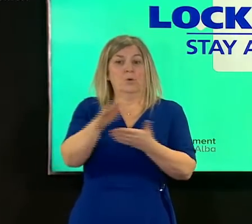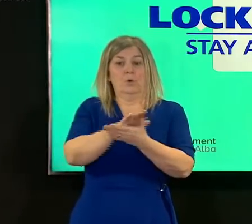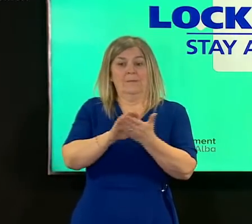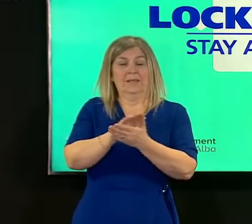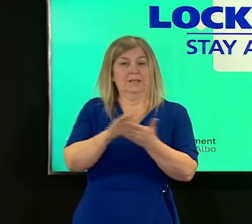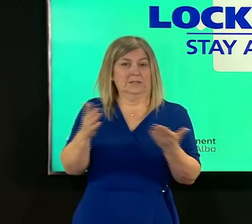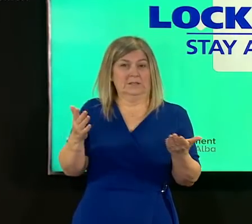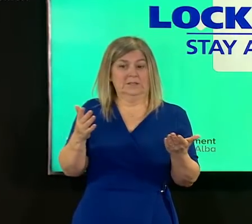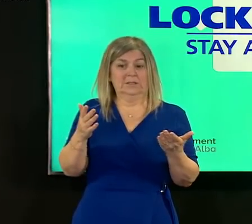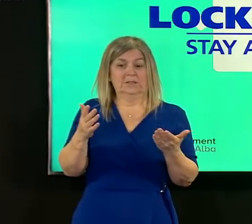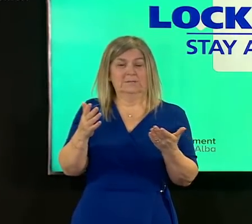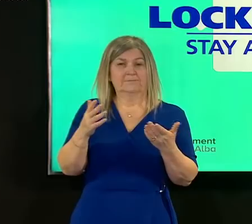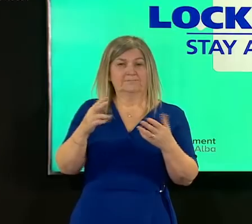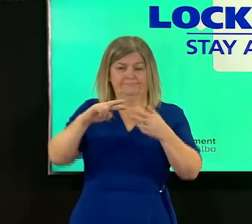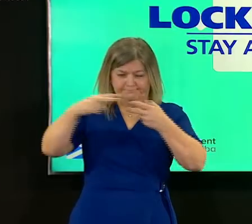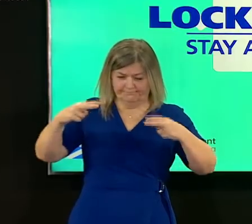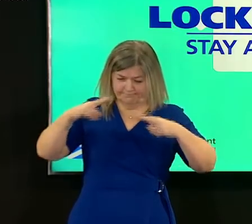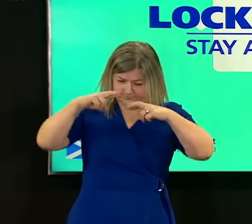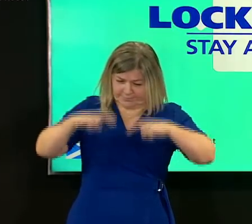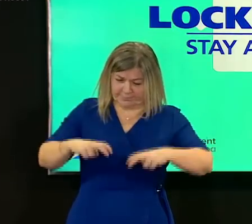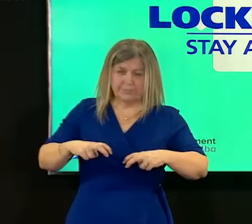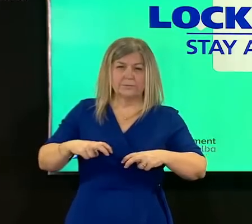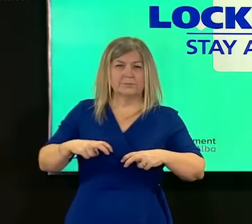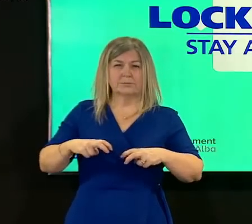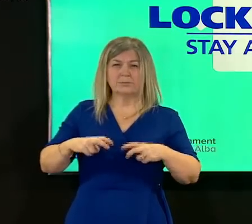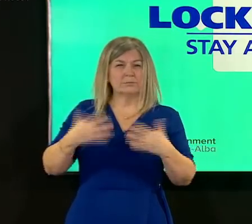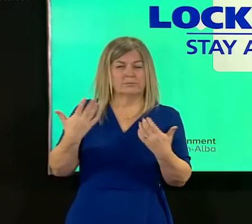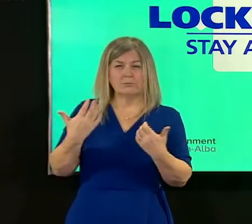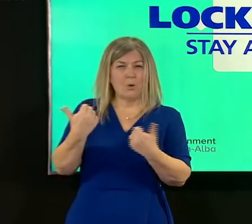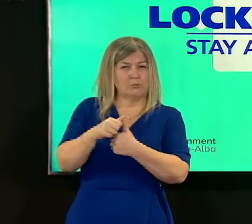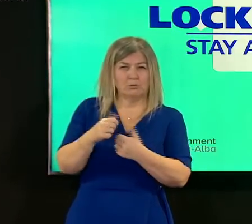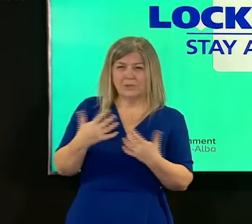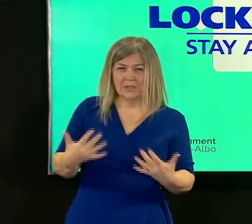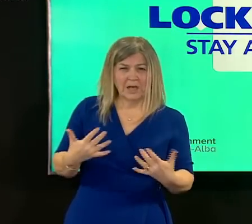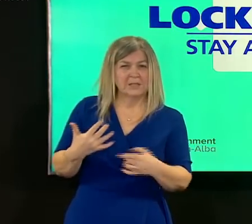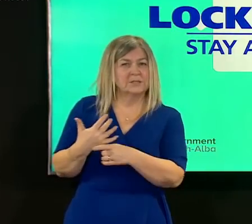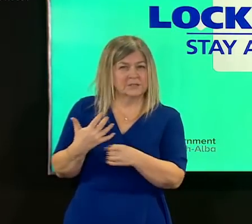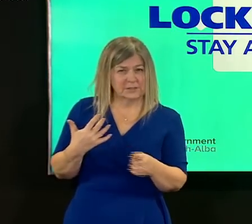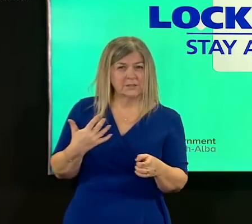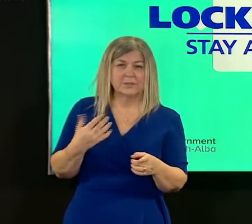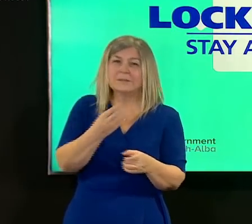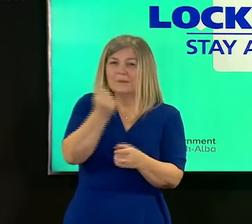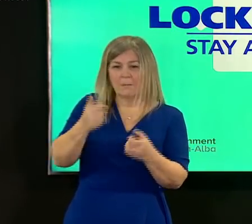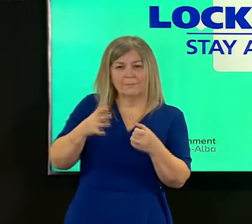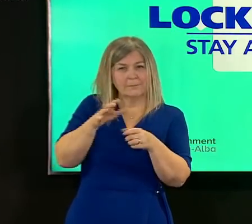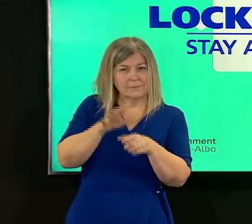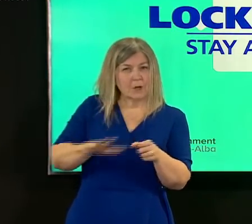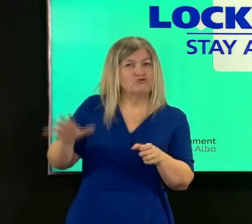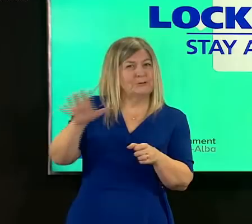where we need it to be across the globe as gregor has indicated then that doesn't help